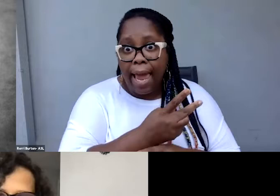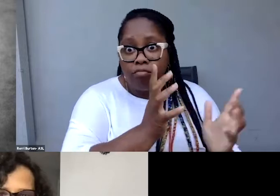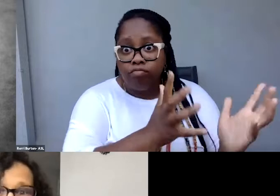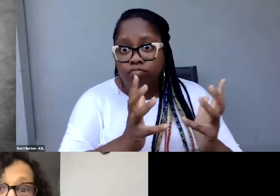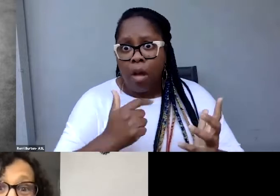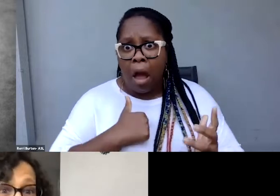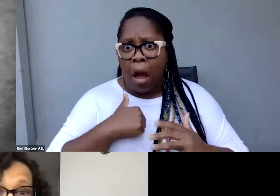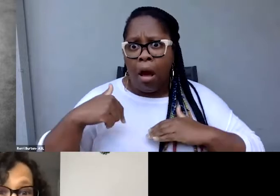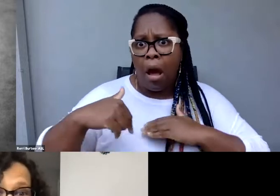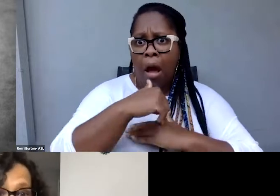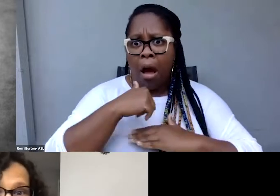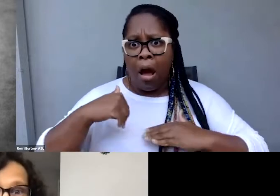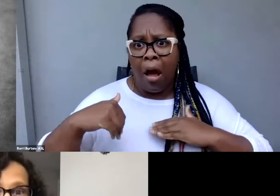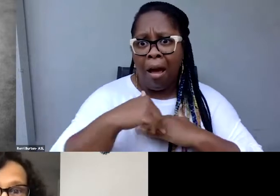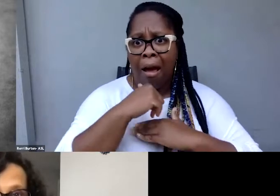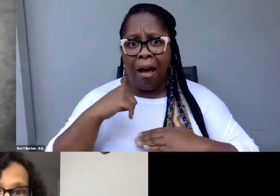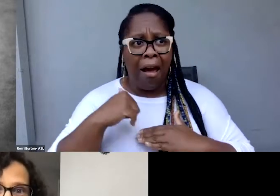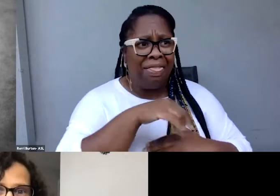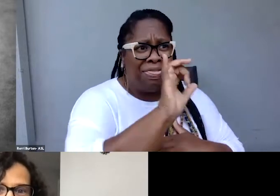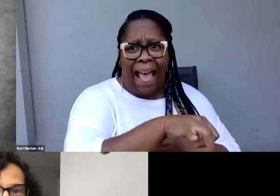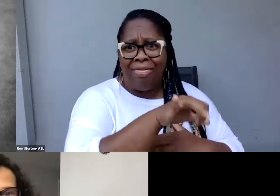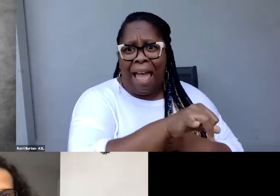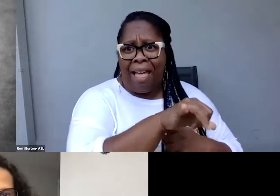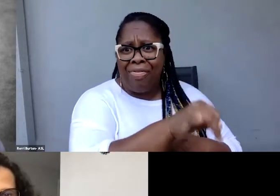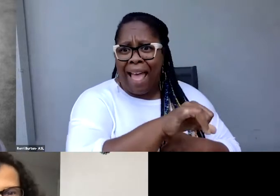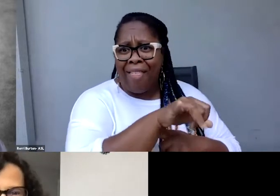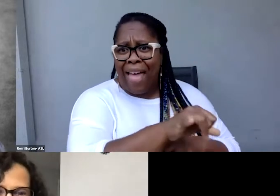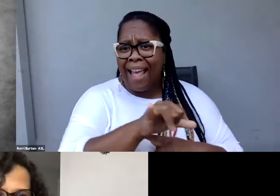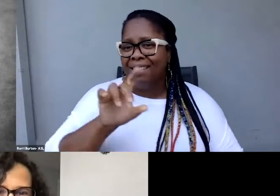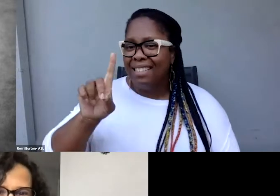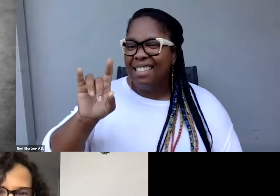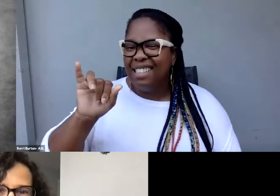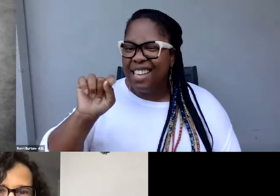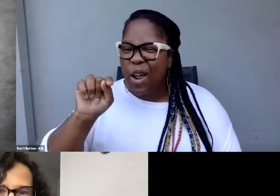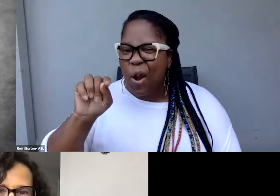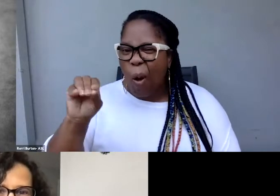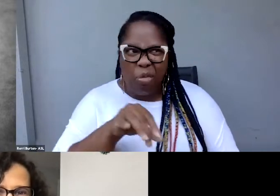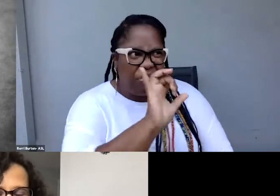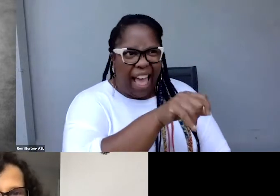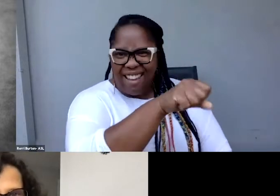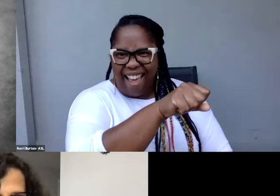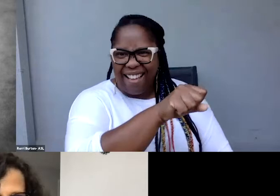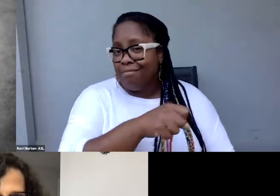Ditto. That's all I can say. Ditto to everything they said. Right? Well, great.